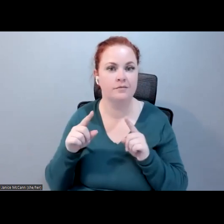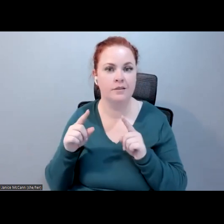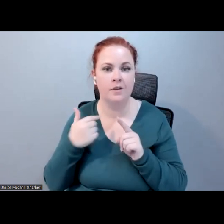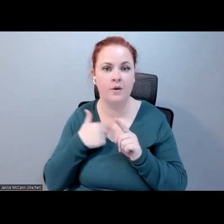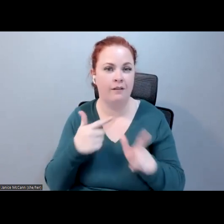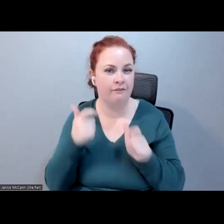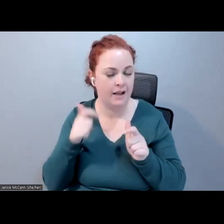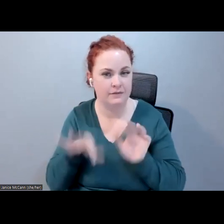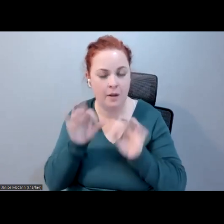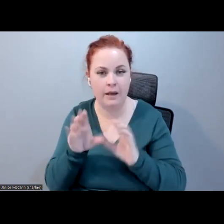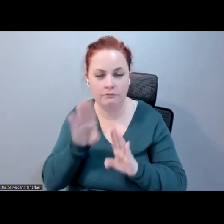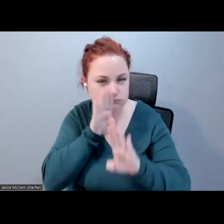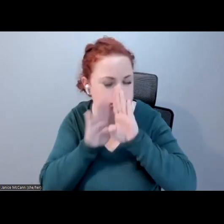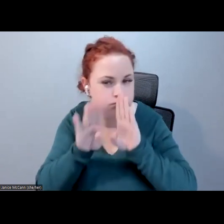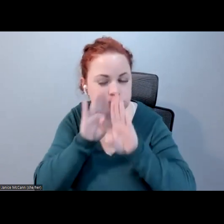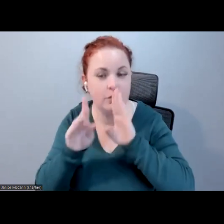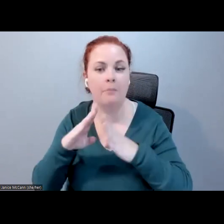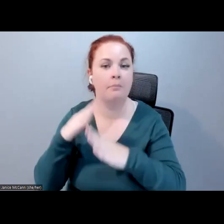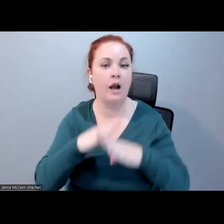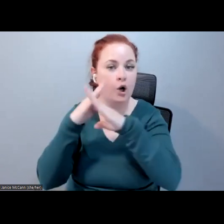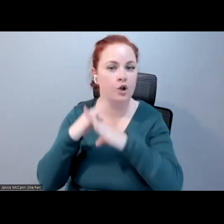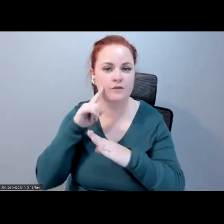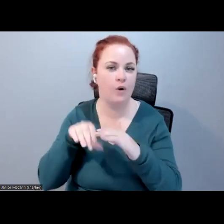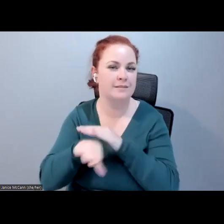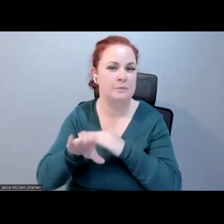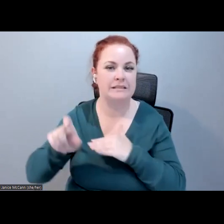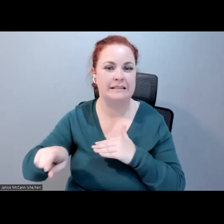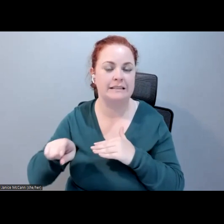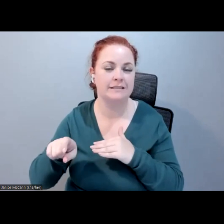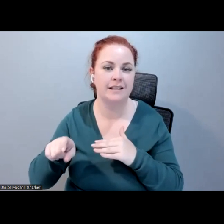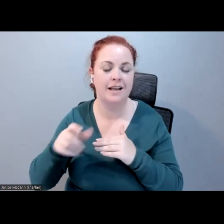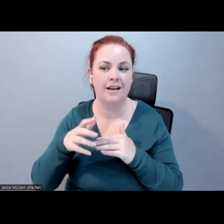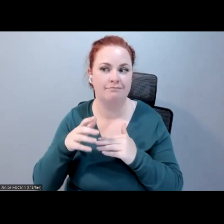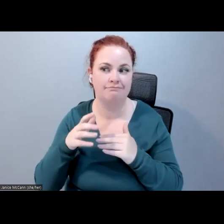across all the accessibility needs when it comes to the